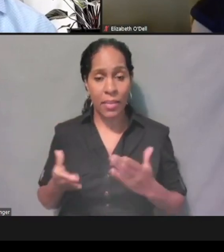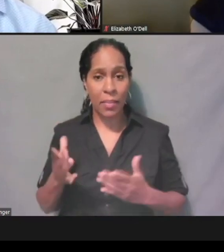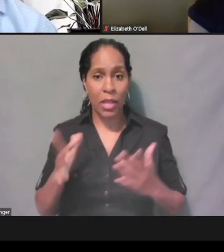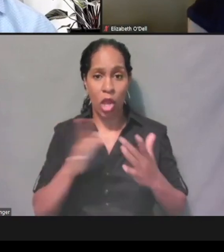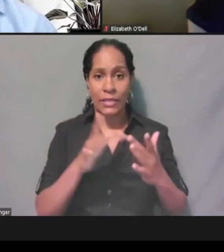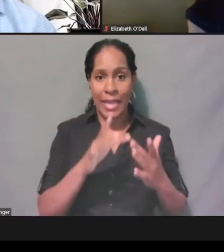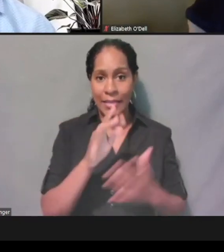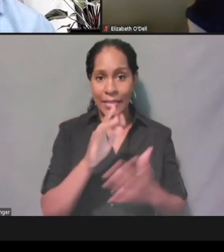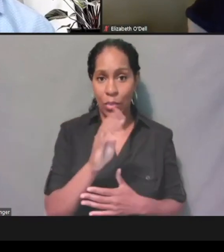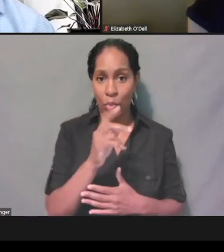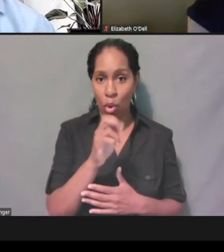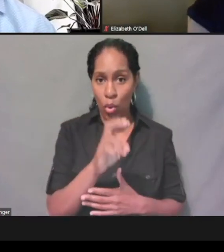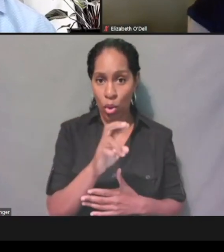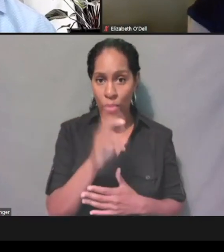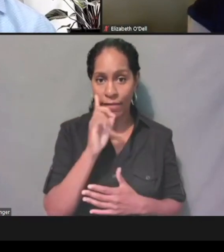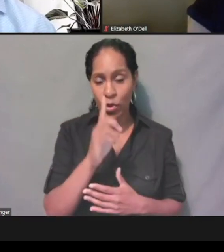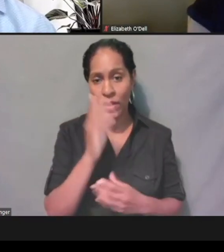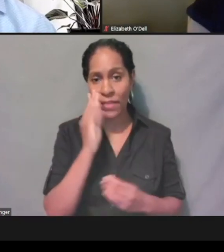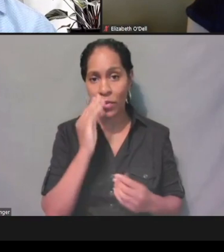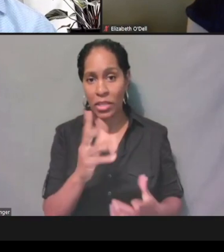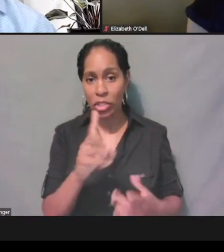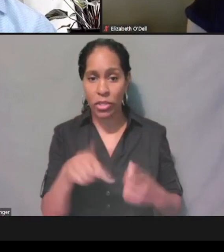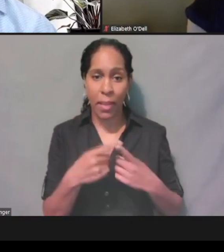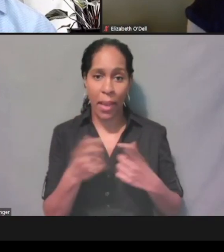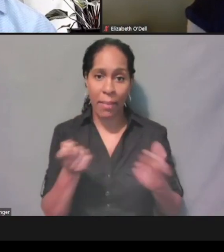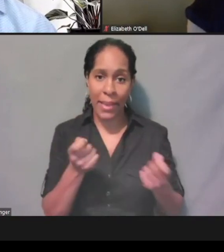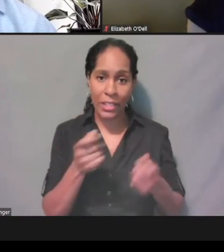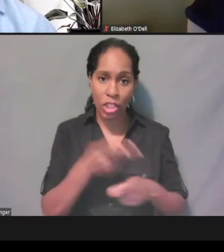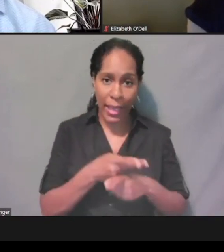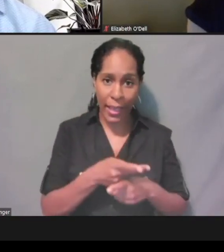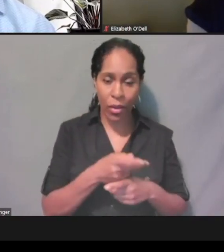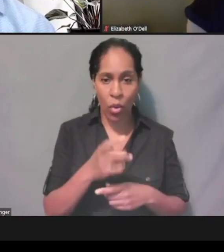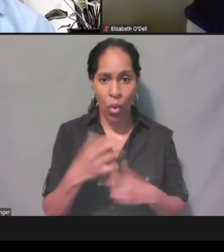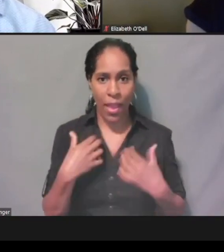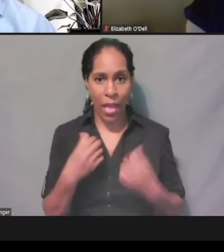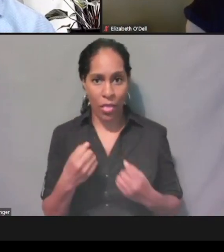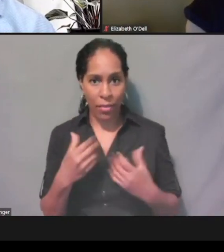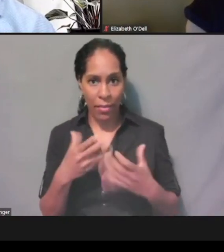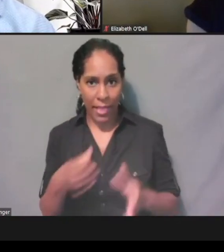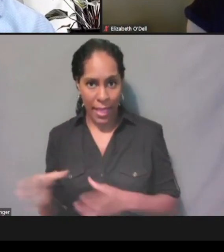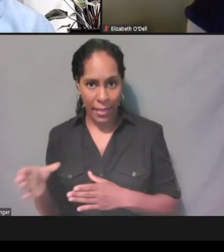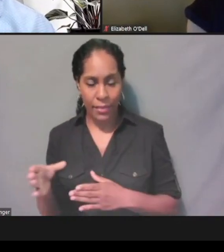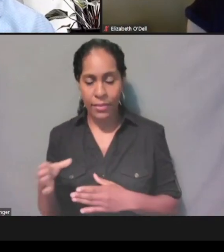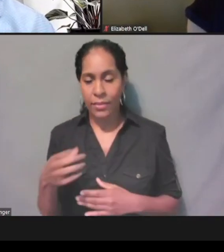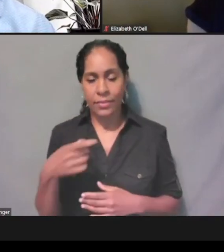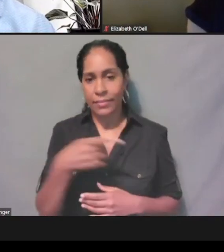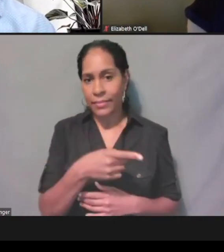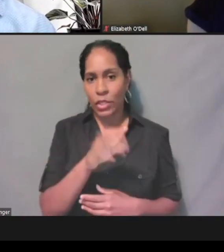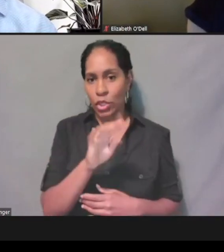for information about managed care or a health plan, the enrollment broker would not be able to,